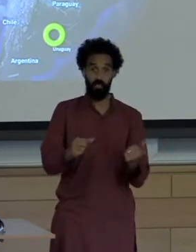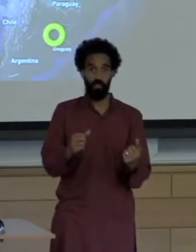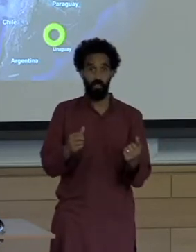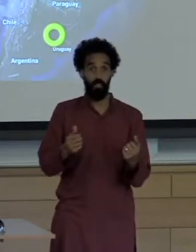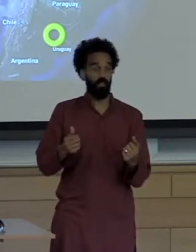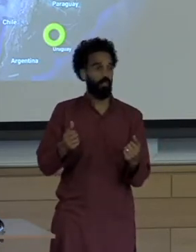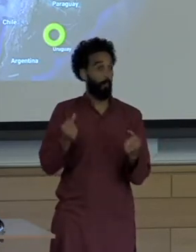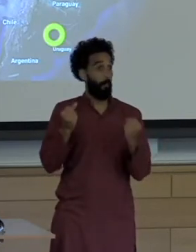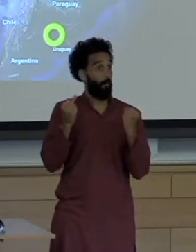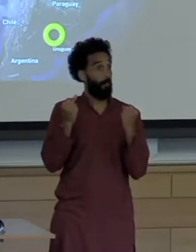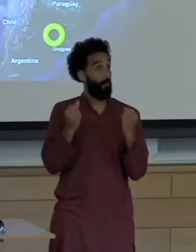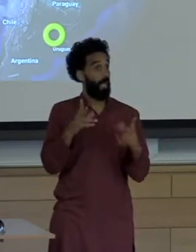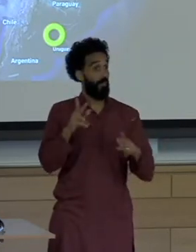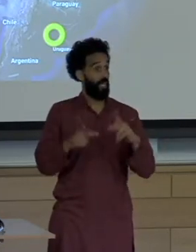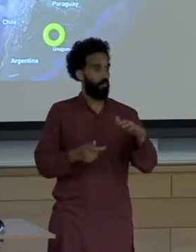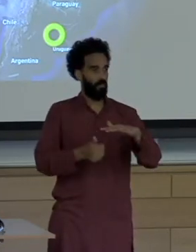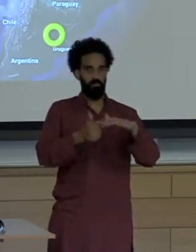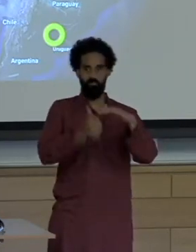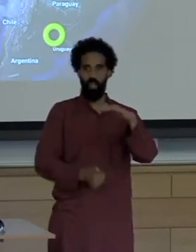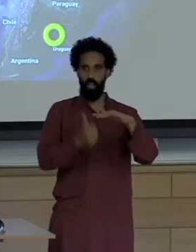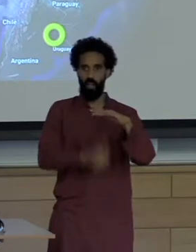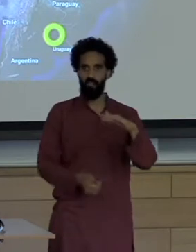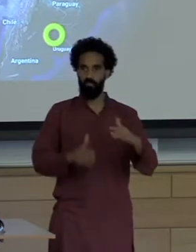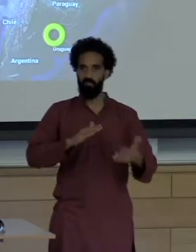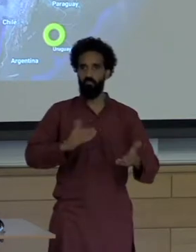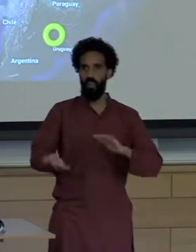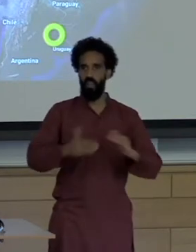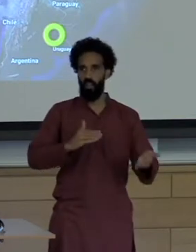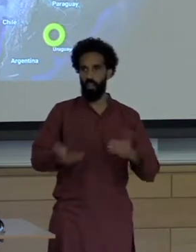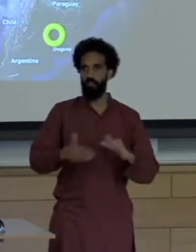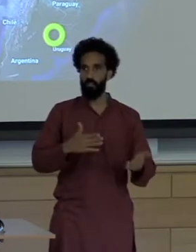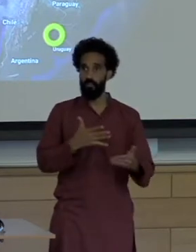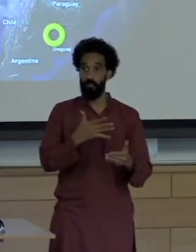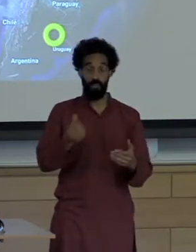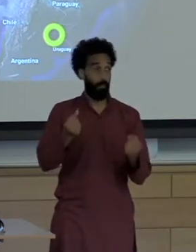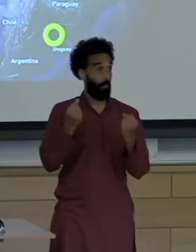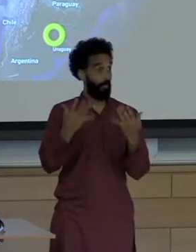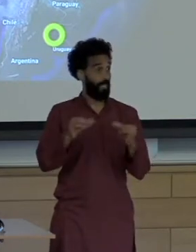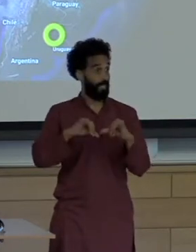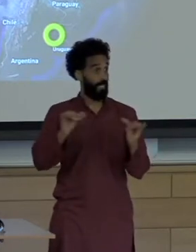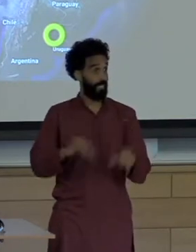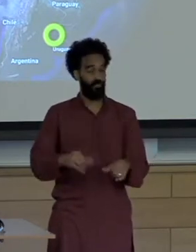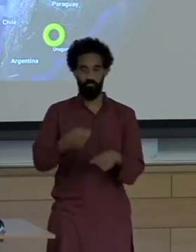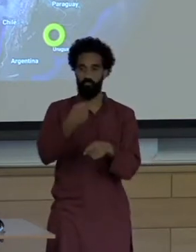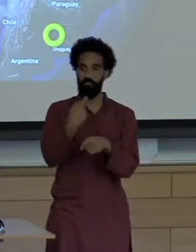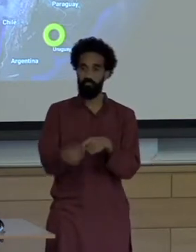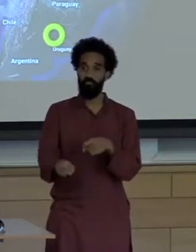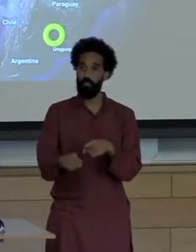Many lives and repairing systems in toxic waves of mud.